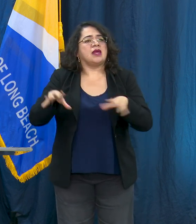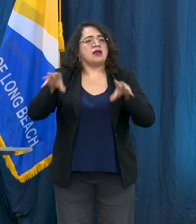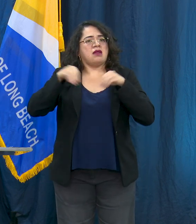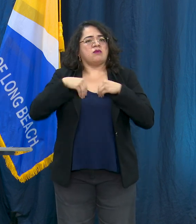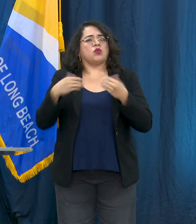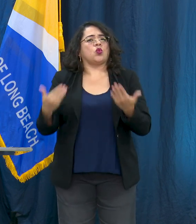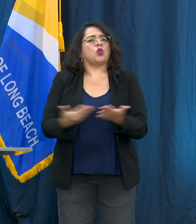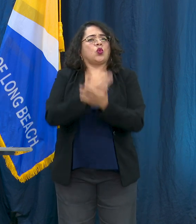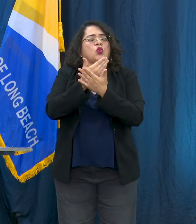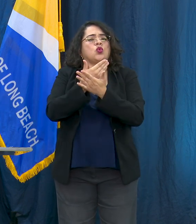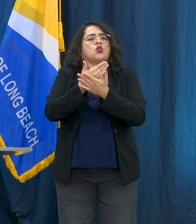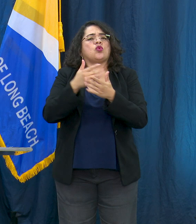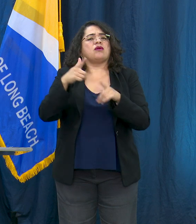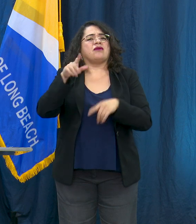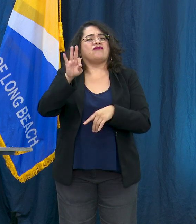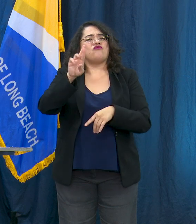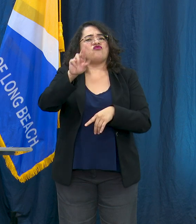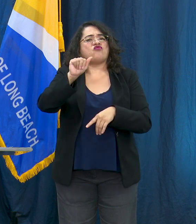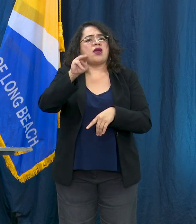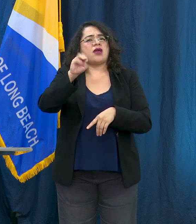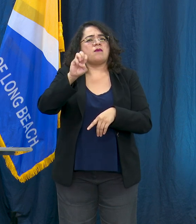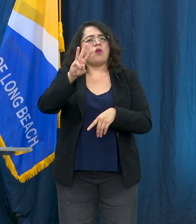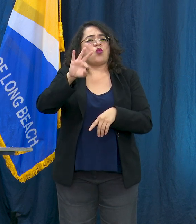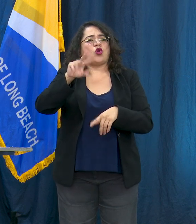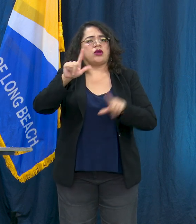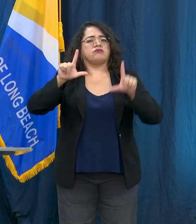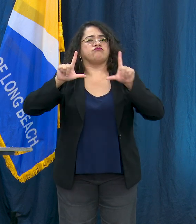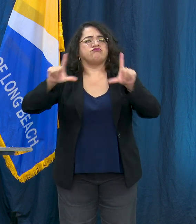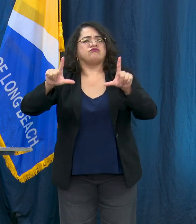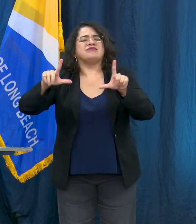reconciliation acknowledging the existence amongst any impacts of